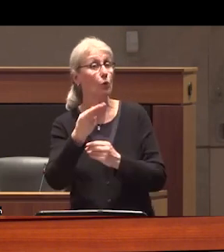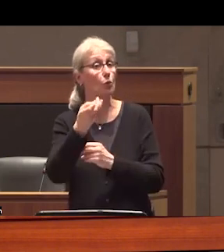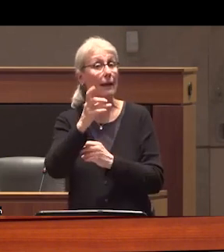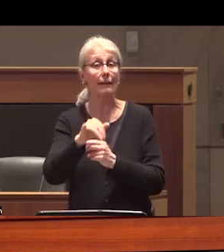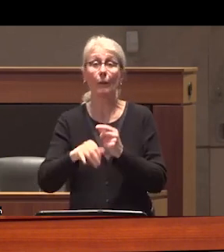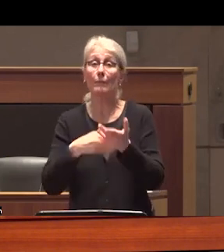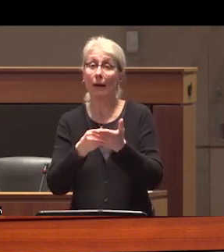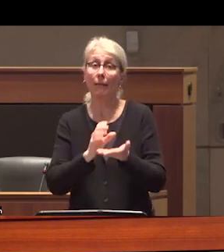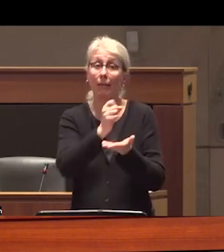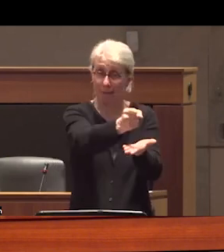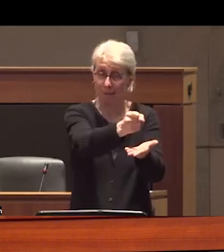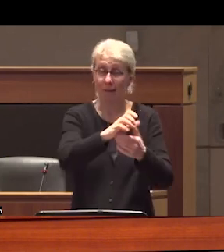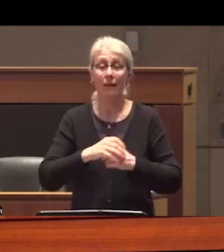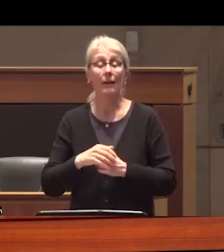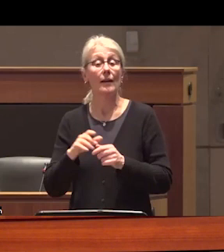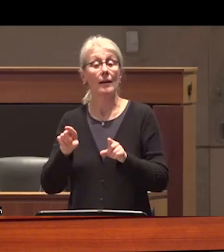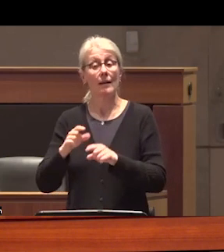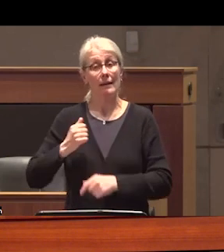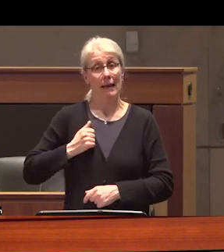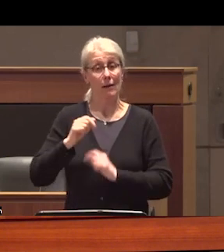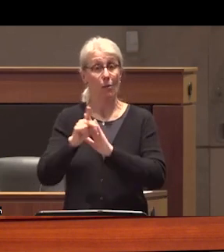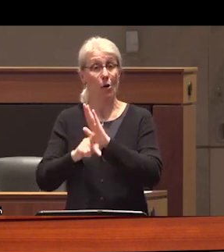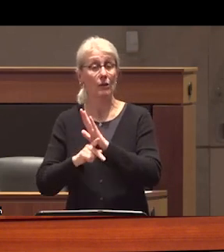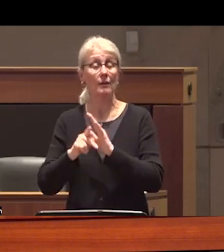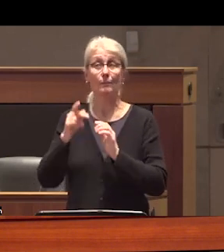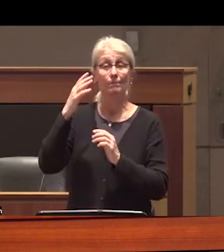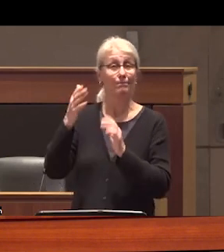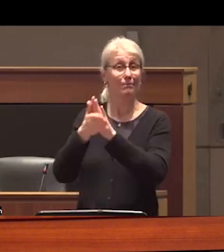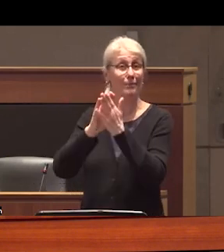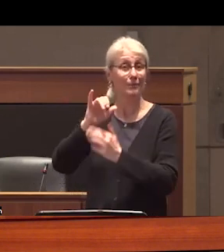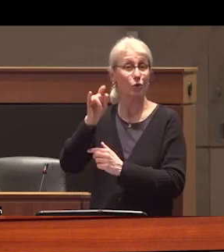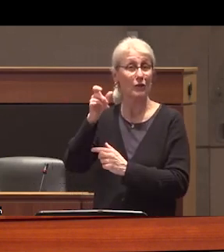the face of Canada's foreign policies softened when Justin Trudeau was elected the commercial